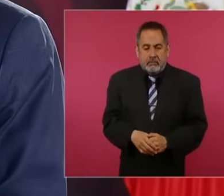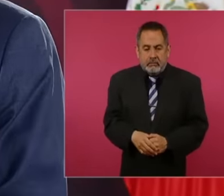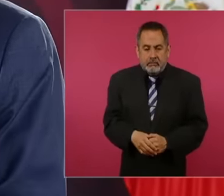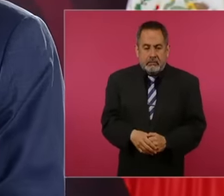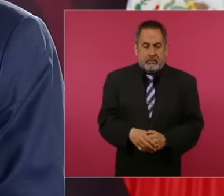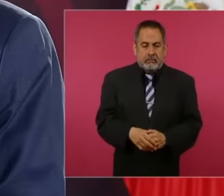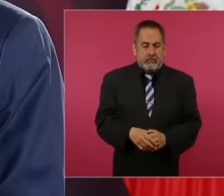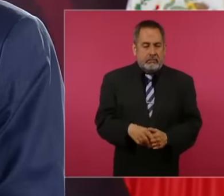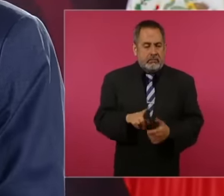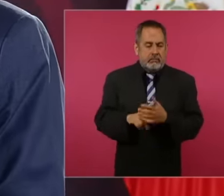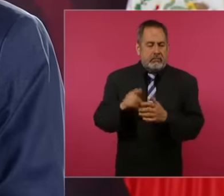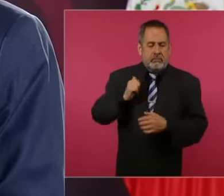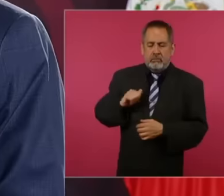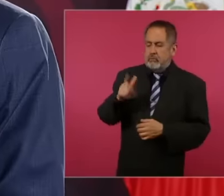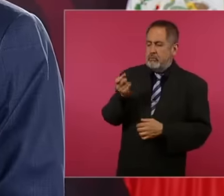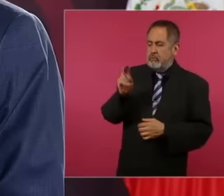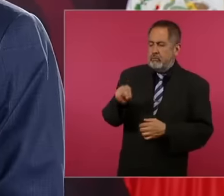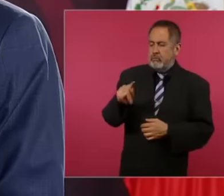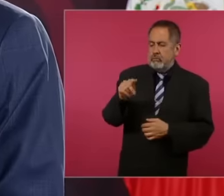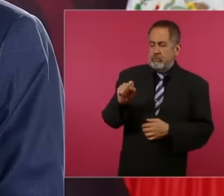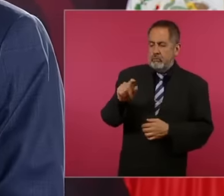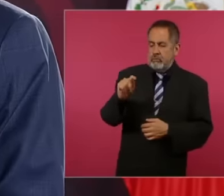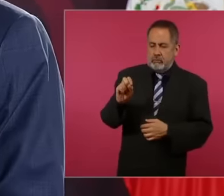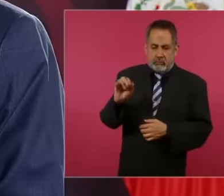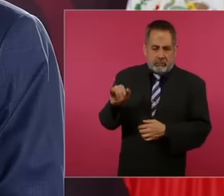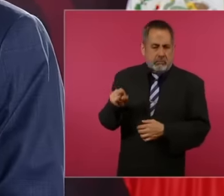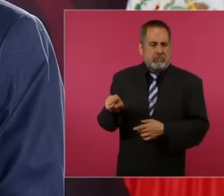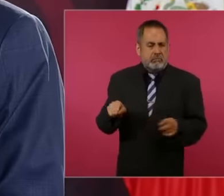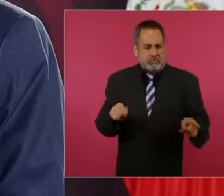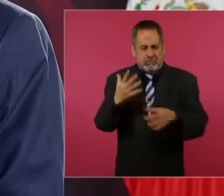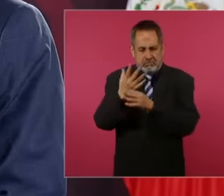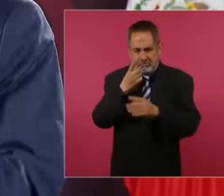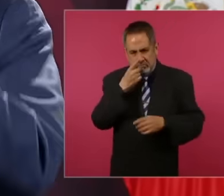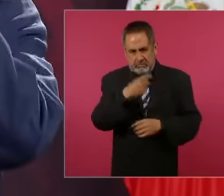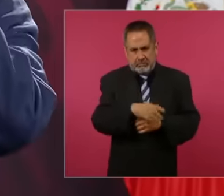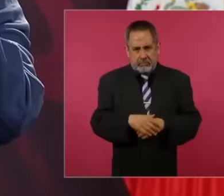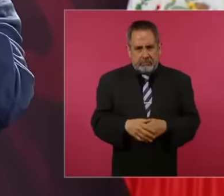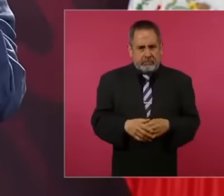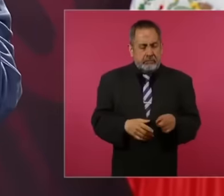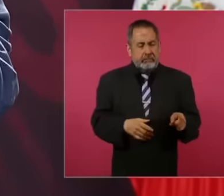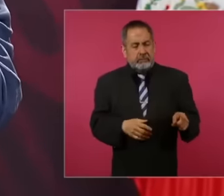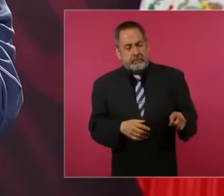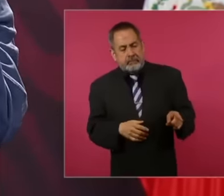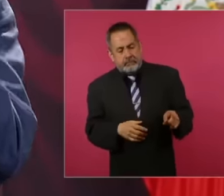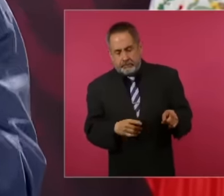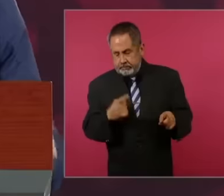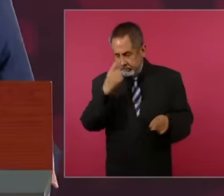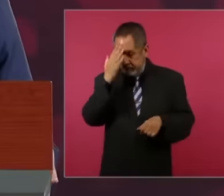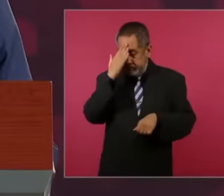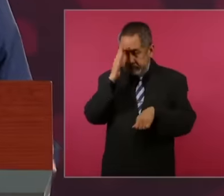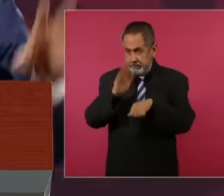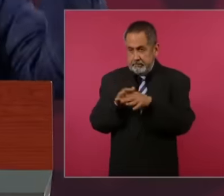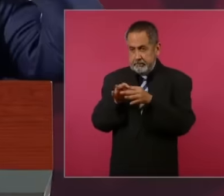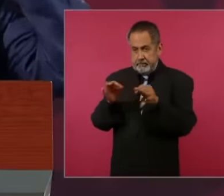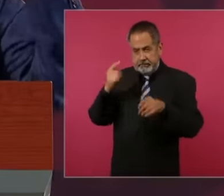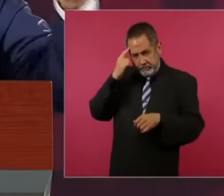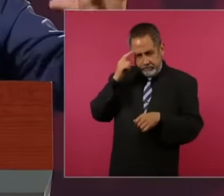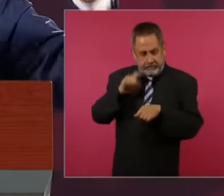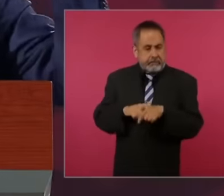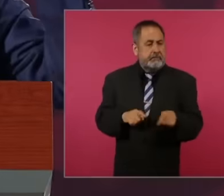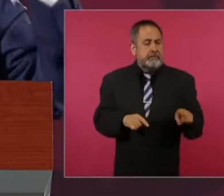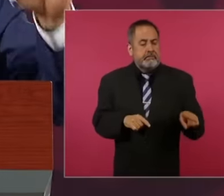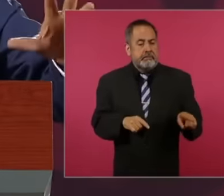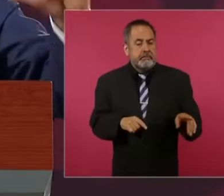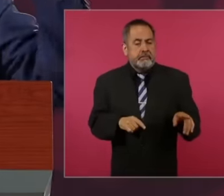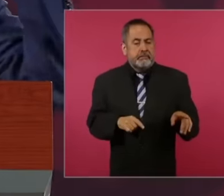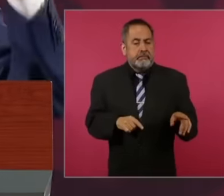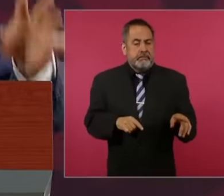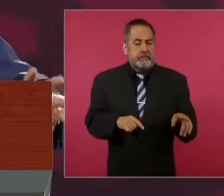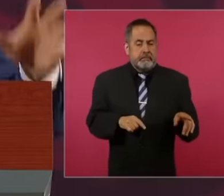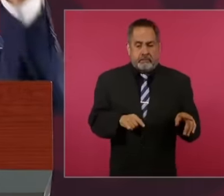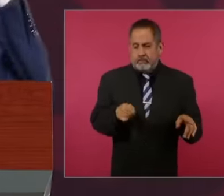that must be kept in mind especially for young people